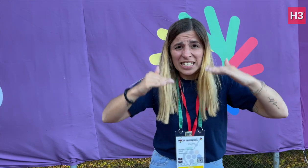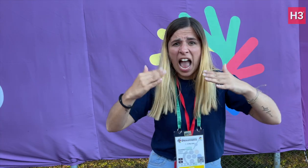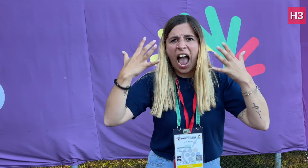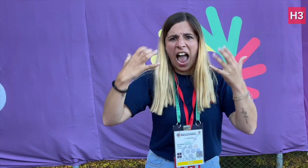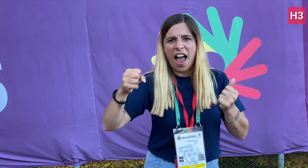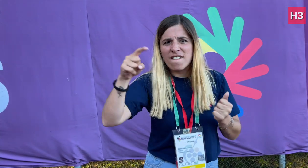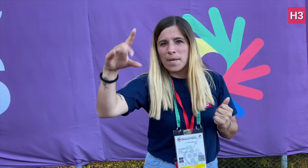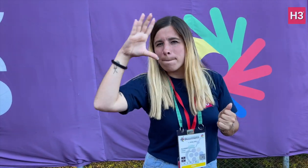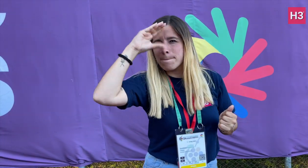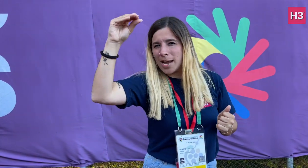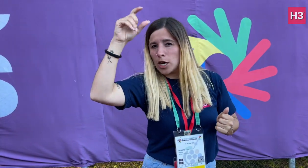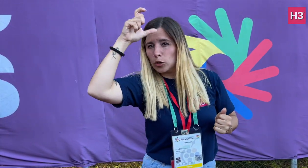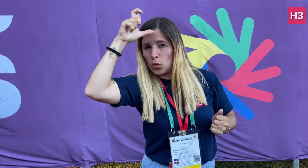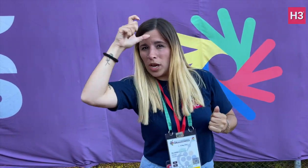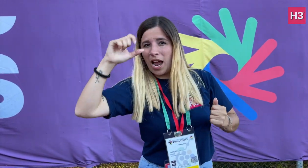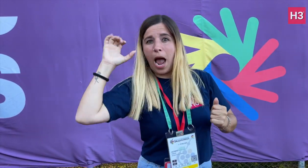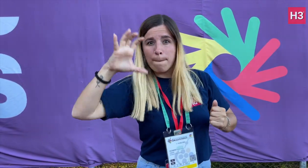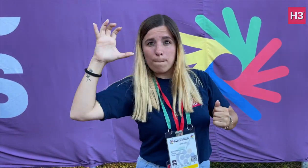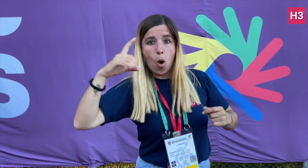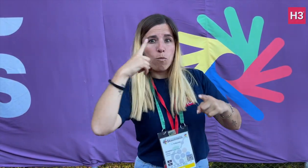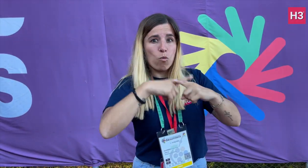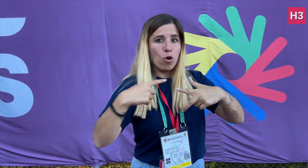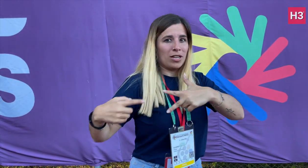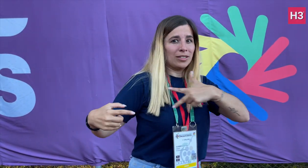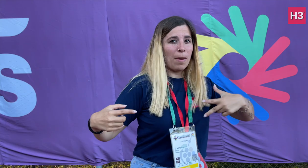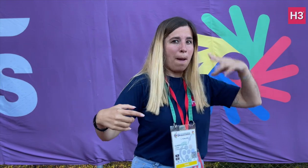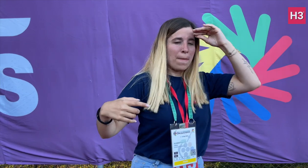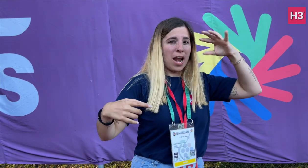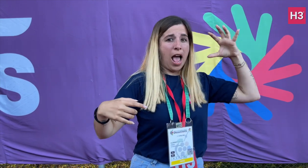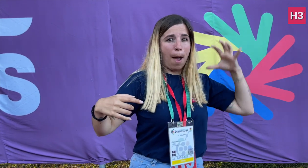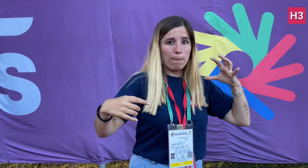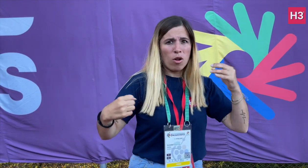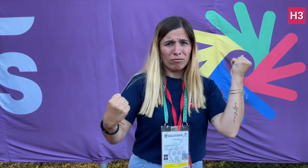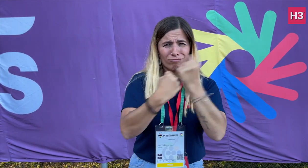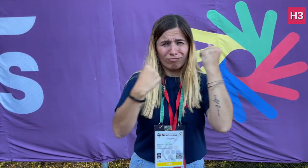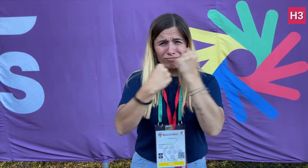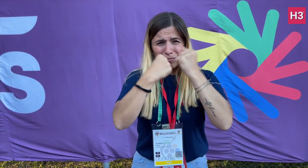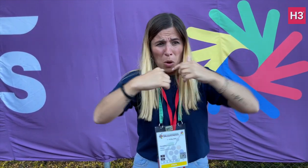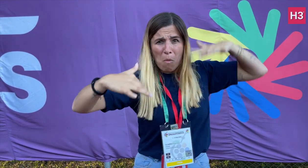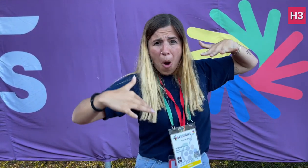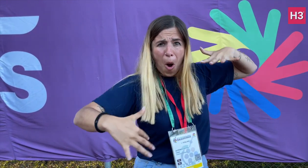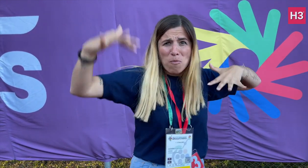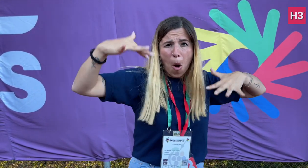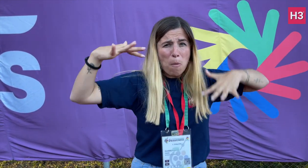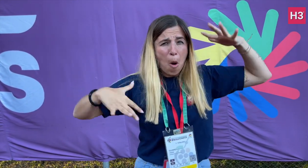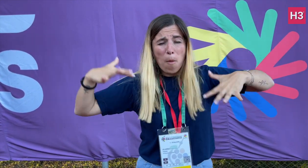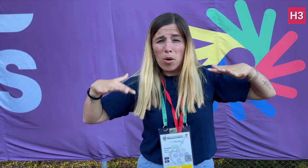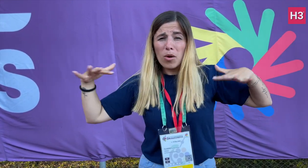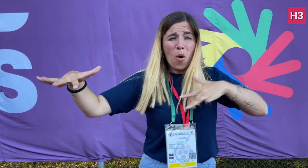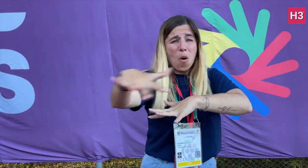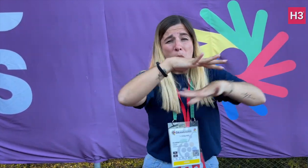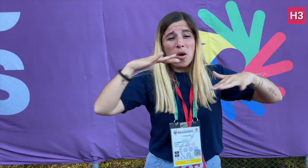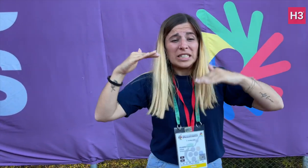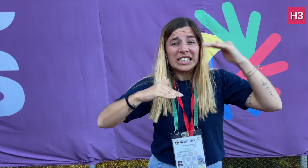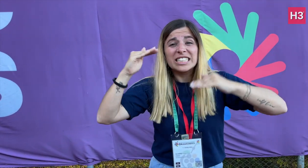We’ve had male supporters from both teams rooting for them.